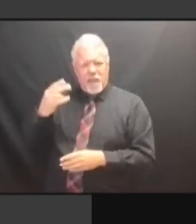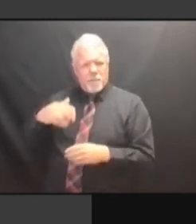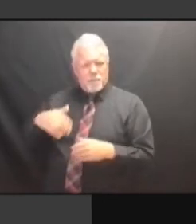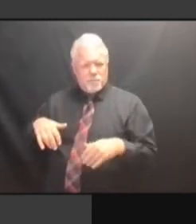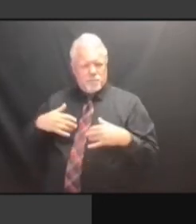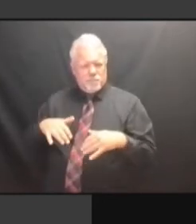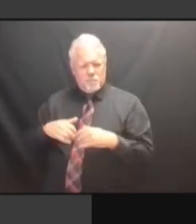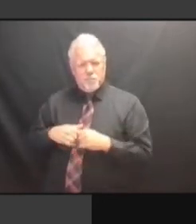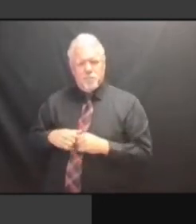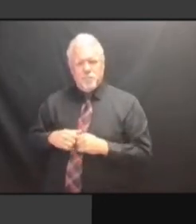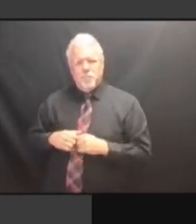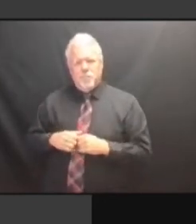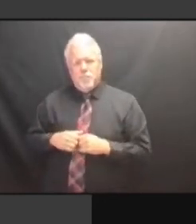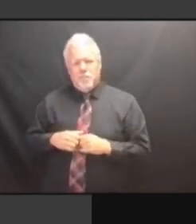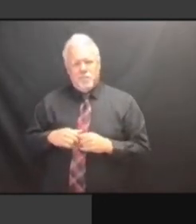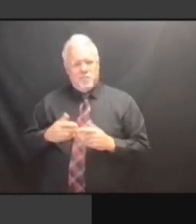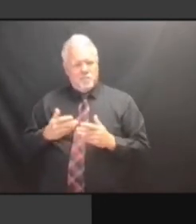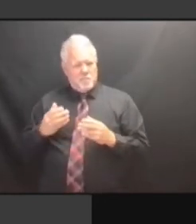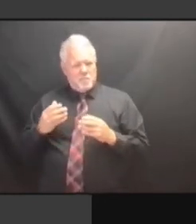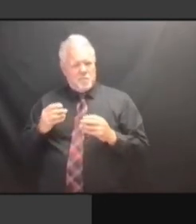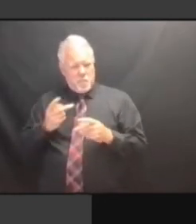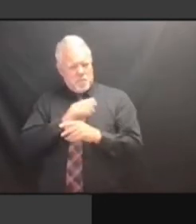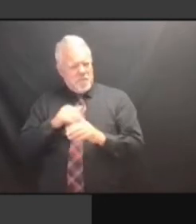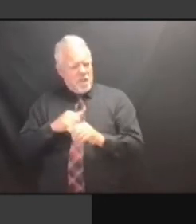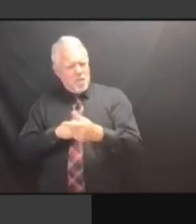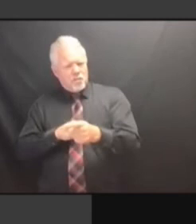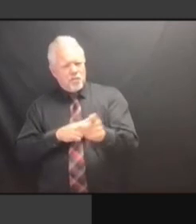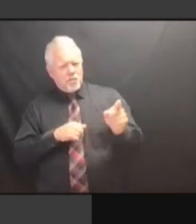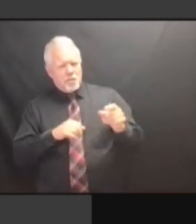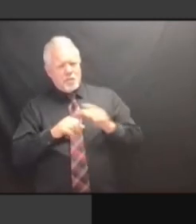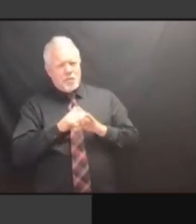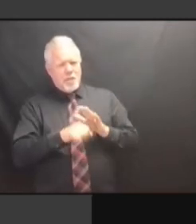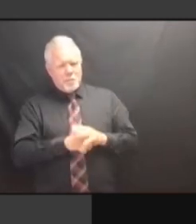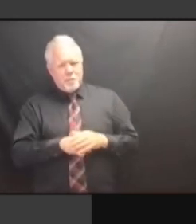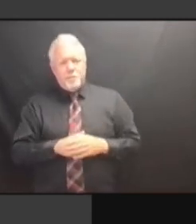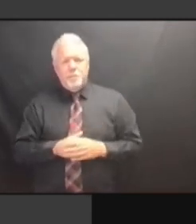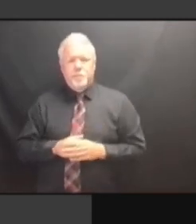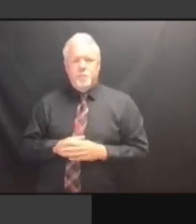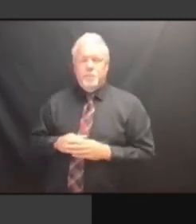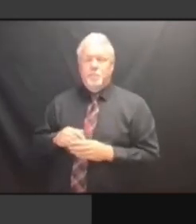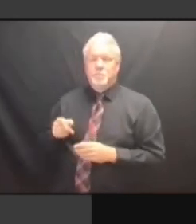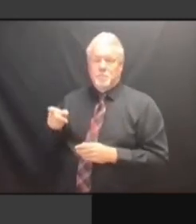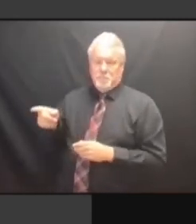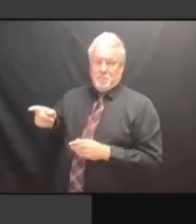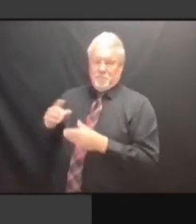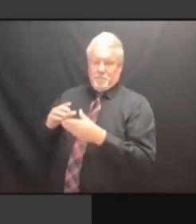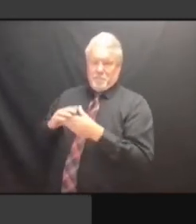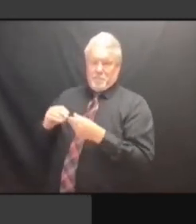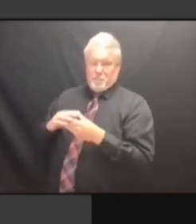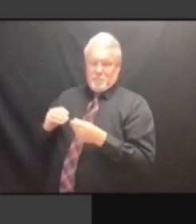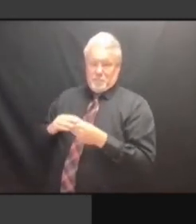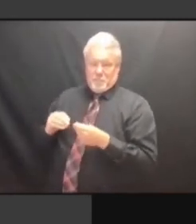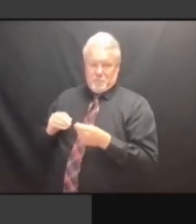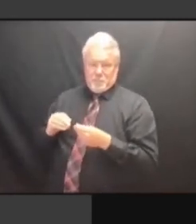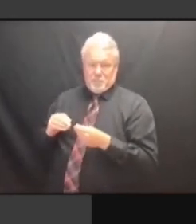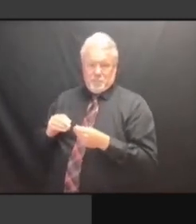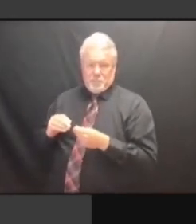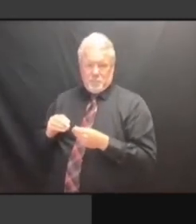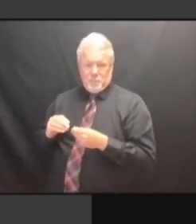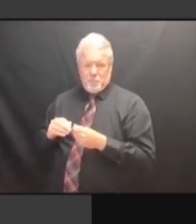THE OVERVOTES COME FROM JUST FOUR THE OVERVOTES COME FROM JUST FOUR ELECTION THE OVERVOTES COME FROM JUST FOUR ELECTION DISTRICTS THE OVERVOTES COME FROM JUST FOUR ELECTION DISTRICTS WHERE FOUR ELECTION DISTRICTS WHERE FOUR ELECTION DISTRICTS WHERE THE FOUR ELECTION DISTRICTS WHERE THE RATE FOUR ELECTION DISTRICTS WHERE THE RATE OF FOUR ELECTION DISTRICTS WHERE THE RATE OF UNDERVOTE FOUR ELECTION DISTRICTS WHERE THE RATE OF UNDERVOTE FOR THE RATE OF UNDERVOTE FOR THE RATE OF UNDERVOTE FOR PRESIDENT THE RATE OF UNDERVOTE FOR PRESIDENT IS THE RATE OF UNDERVOTE FOR PRESIDENT IS 40%, THE RATE OF UNDERVOTE FOR PRESIDENT IS 40%, WHICH THE RATE OF UNDERVOTE FOR PRESIDENT IS 40%, WHICH IS THE RATE OF UNDERVOTE FOR PRESIDENT IS 40%, WHICH IS A PRESIDENT IS 40%, WHICH IS A